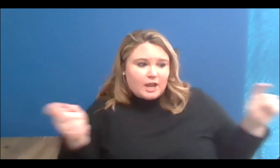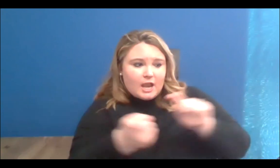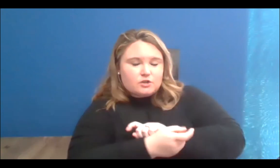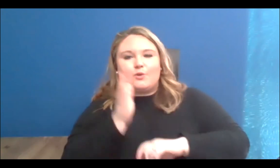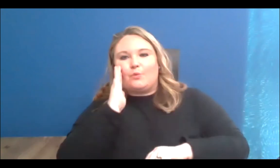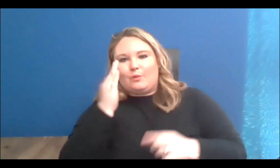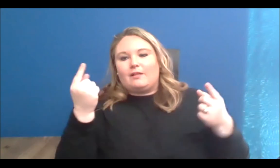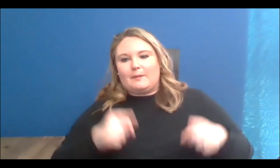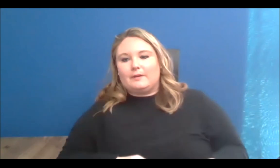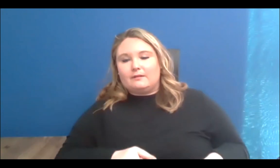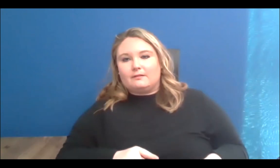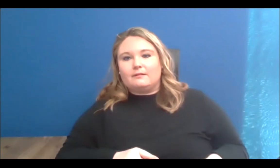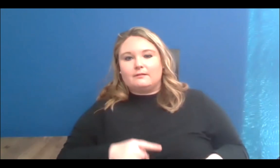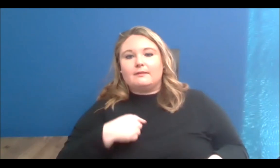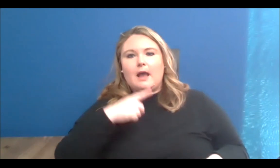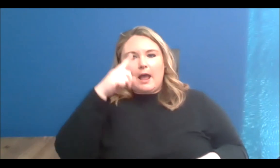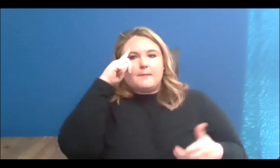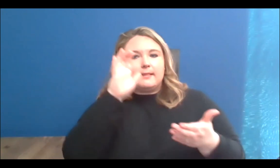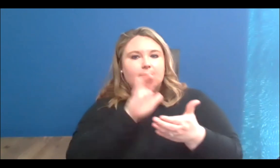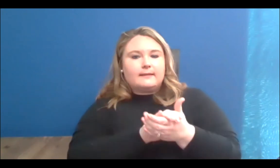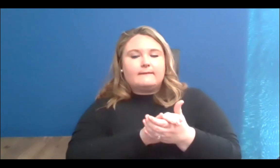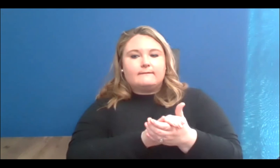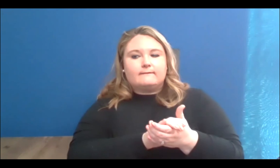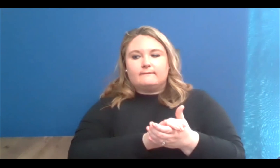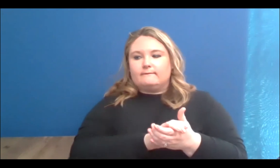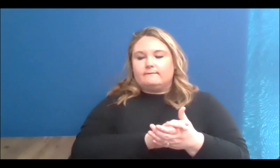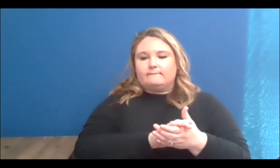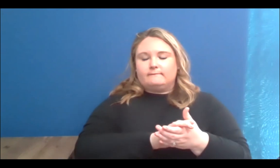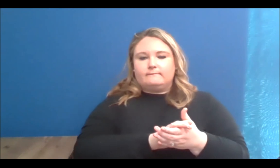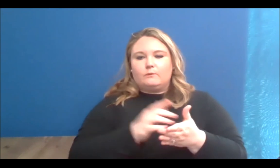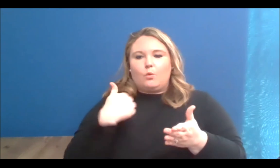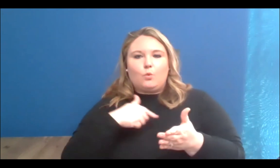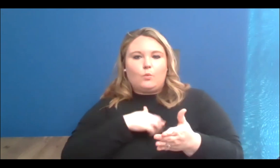believe the environment will make it change for the things that we have not